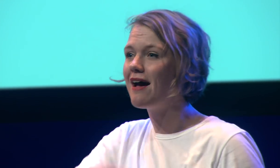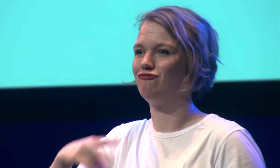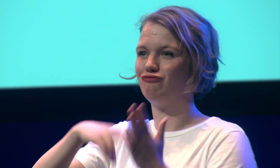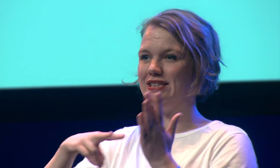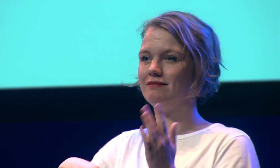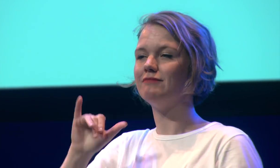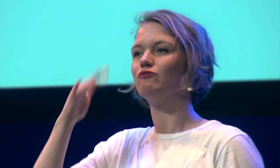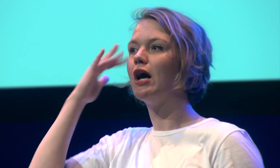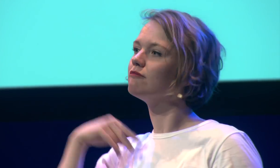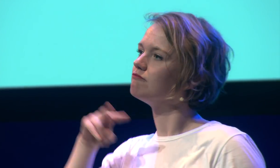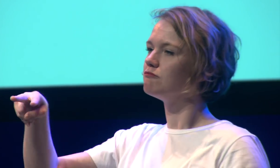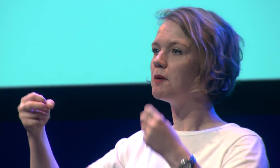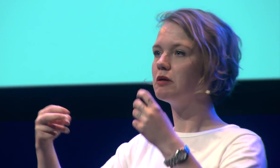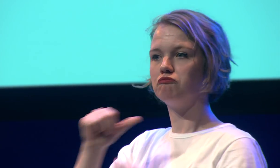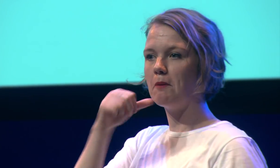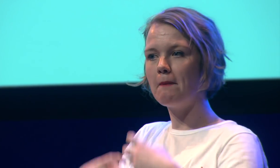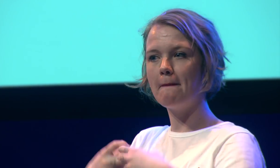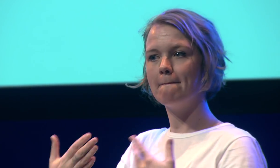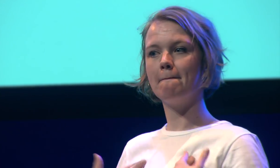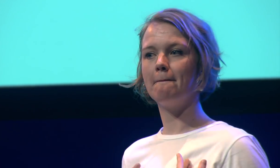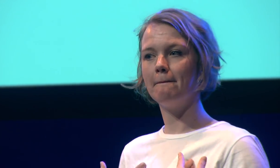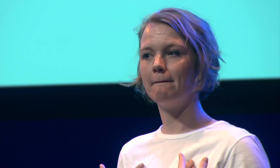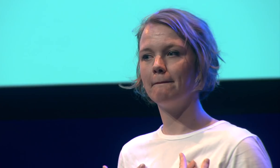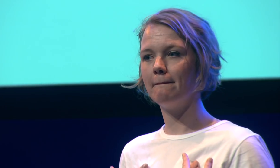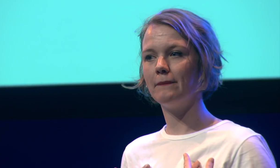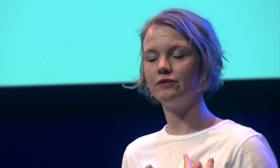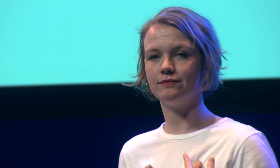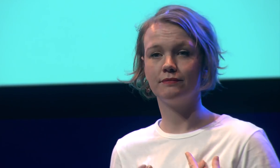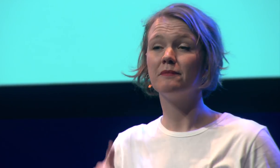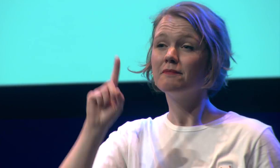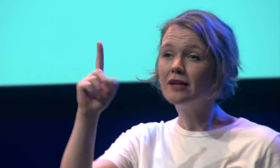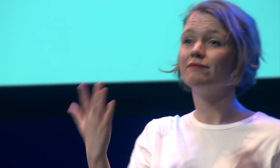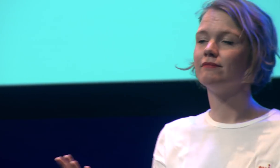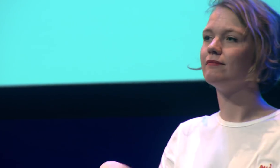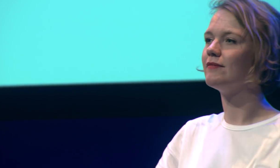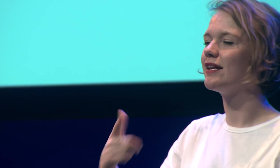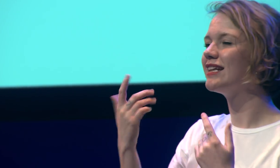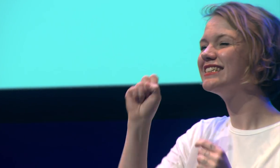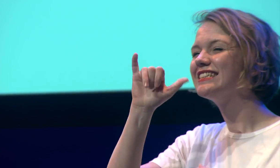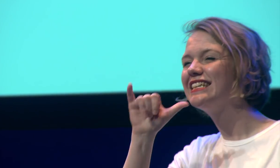subtitles I like to read it gives full access for me that is not a problem but